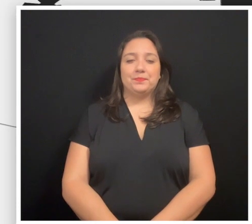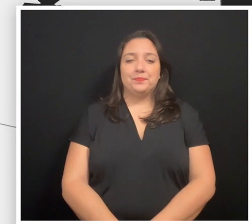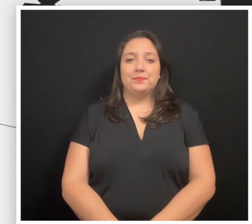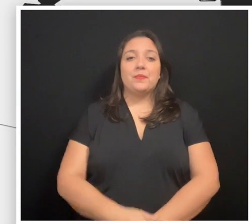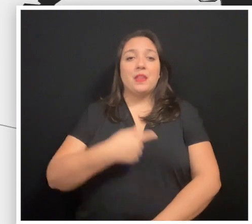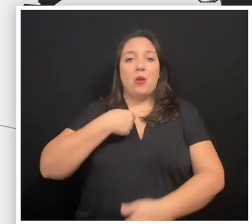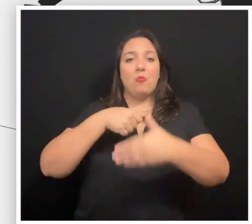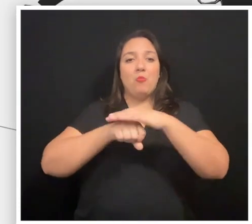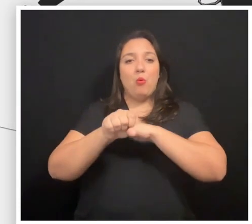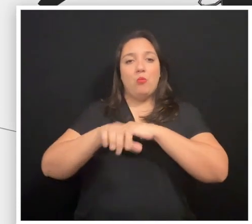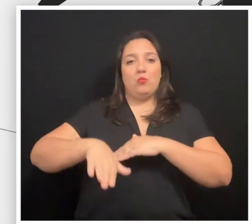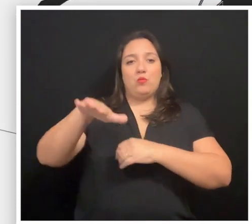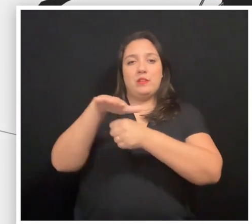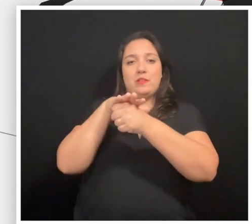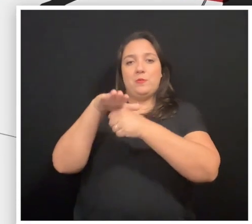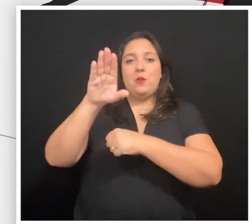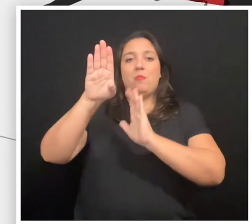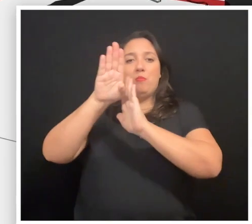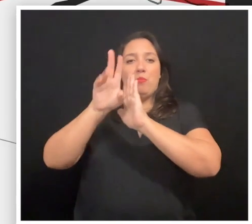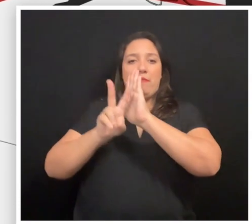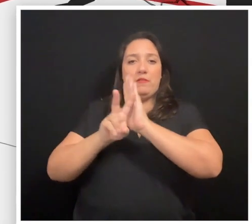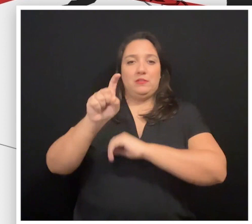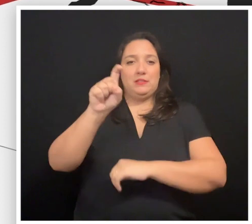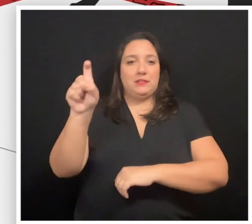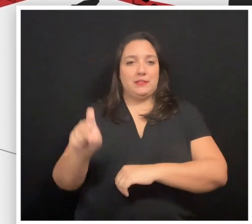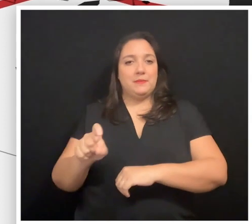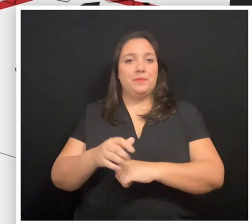I was born and raised in Brownsville, Texas.